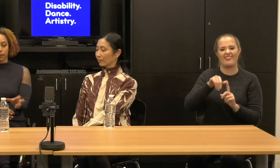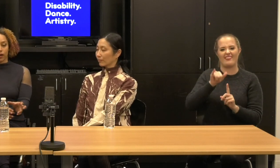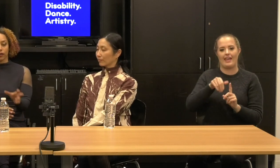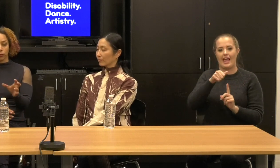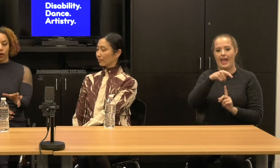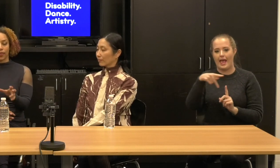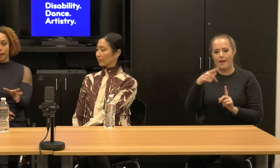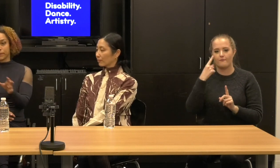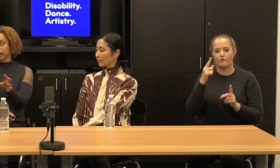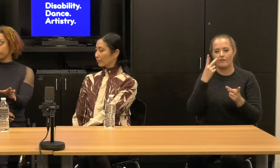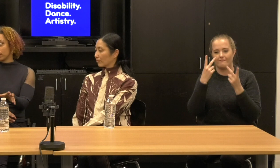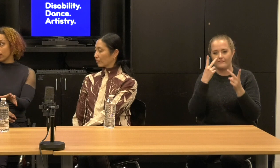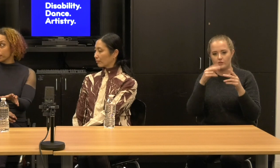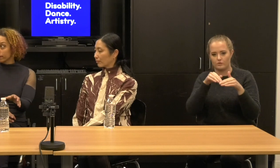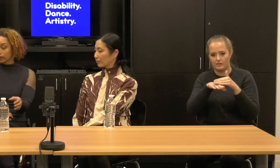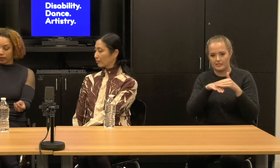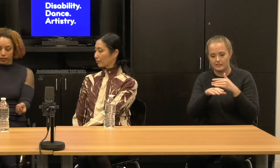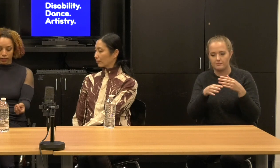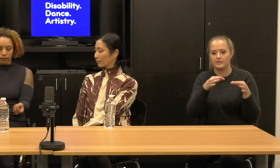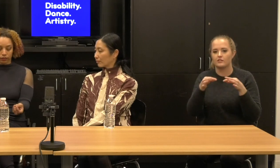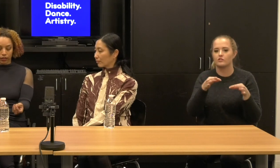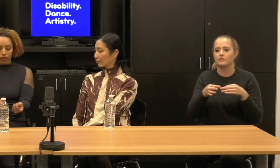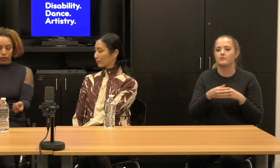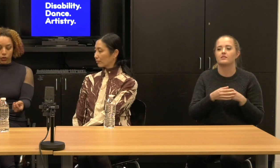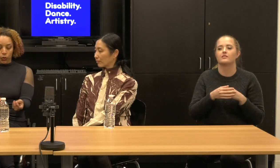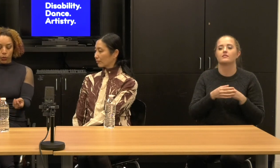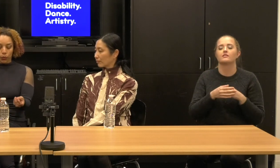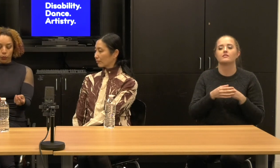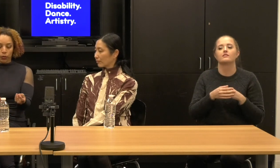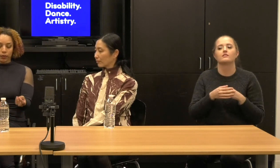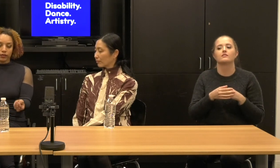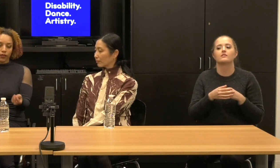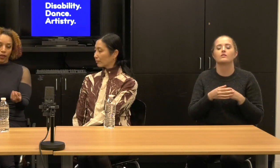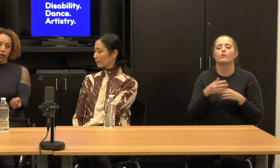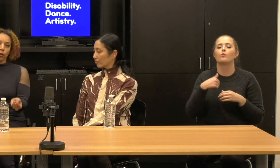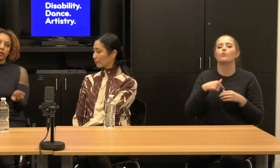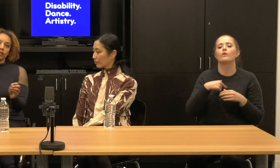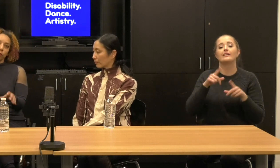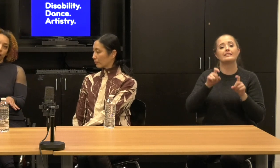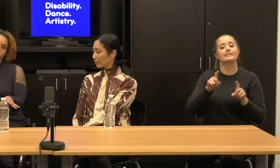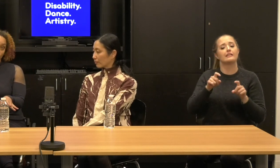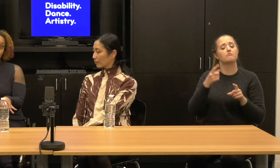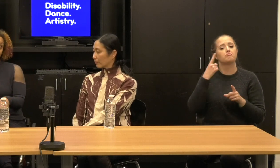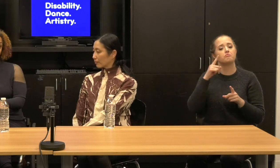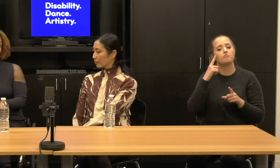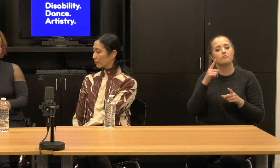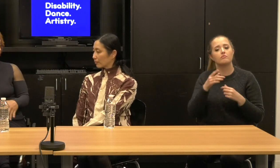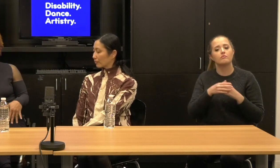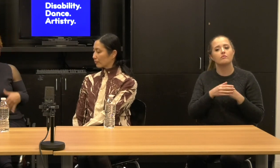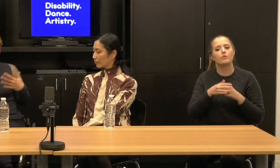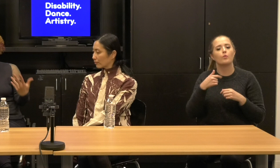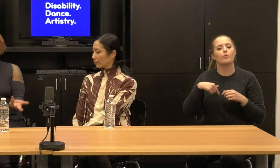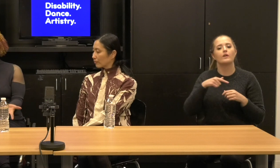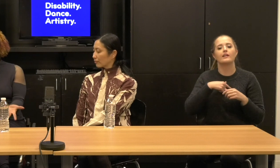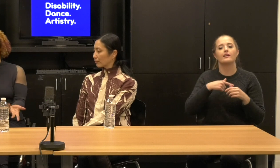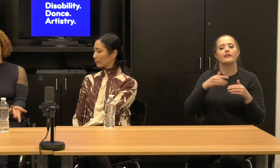mock what that might be. we wanted to think when we did a work in progress showing we invited friends and scholars from